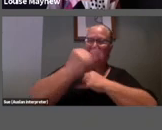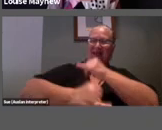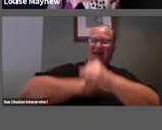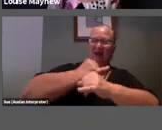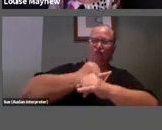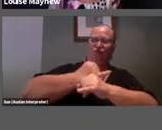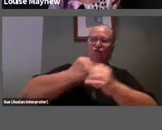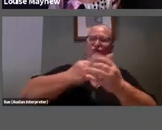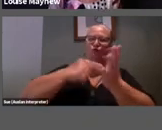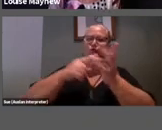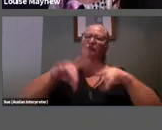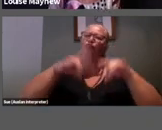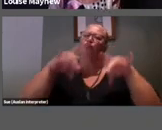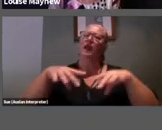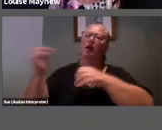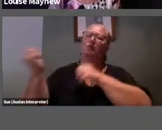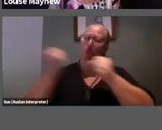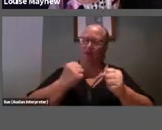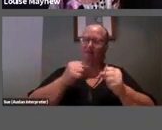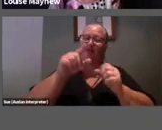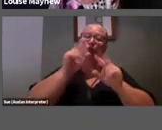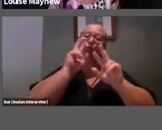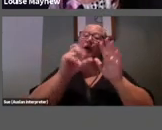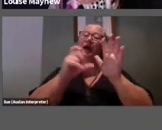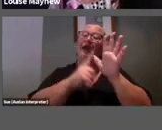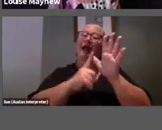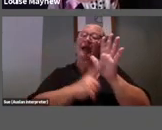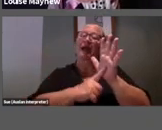If you look up Kaldor Art Projects or Do It,